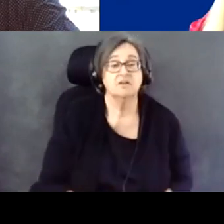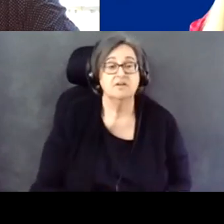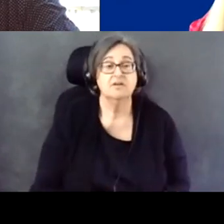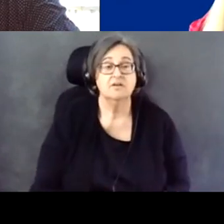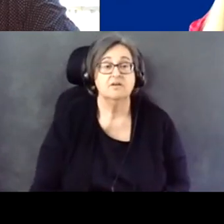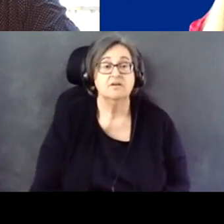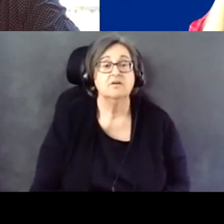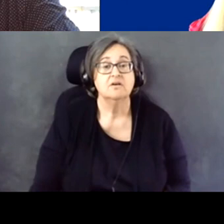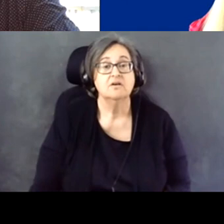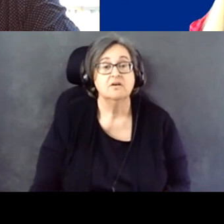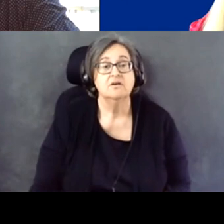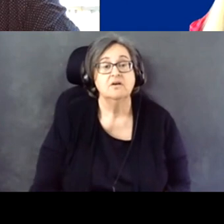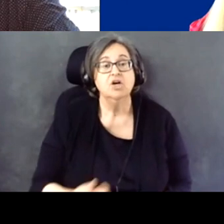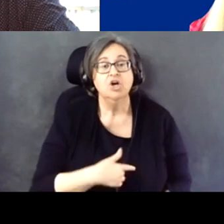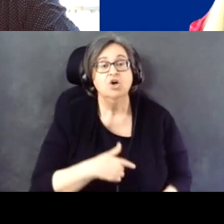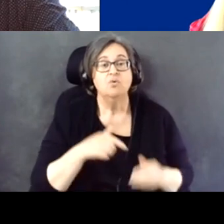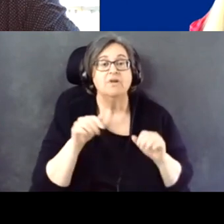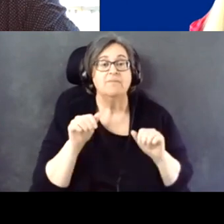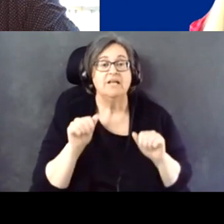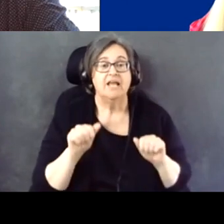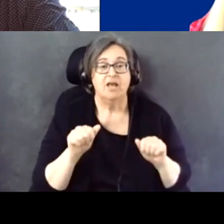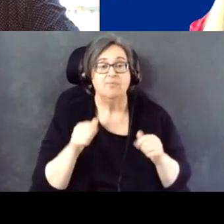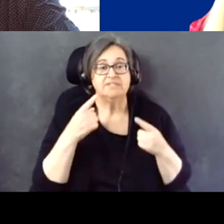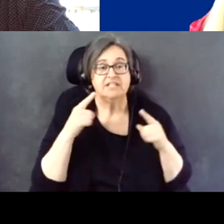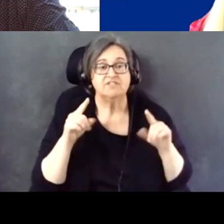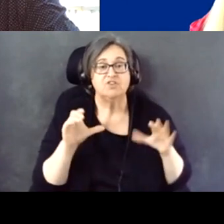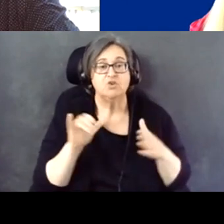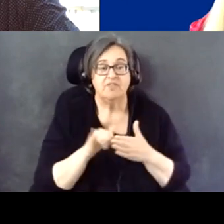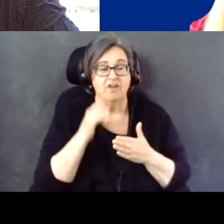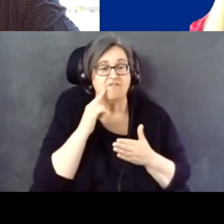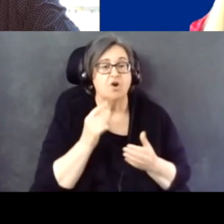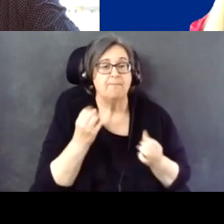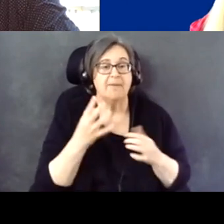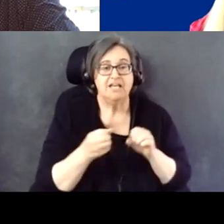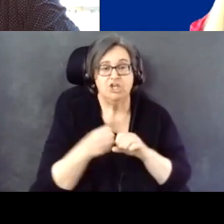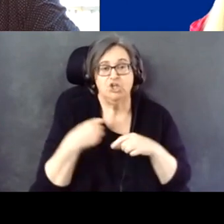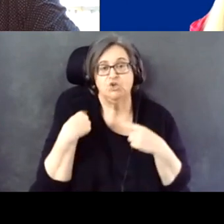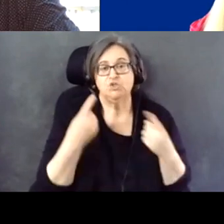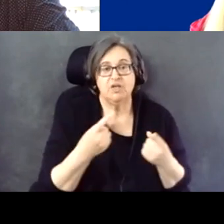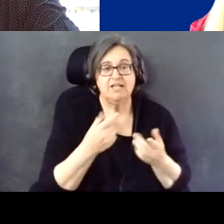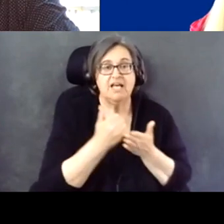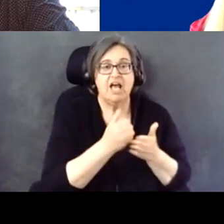We've been able to successfully do that for a number of years and help voters and their